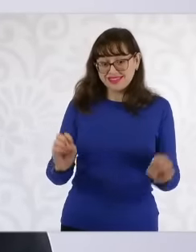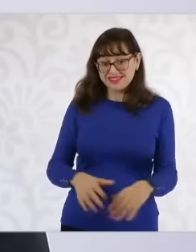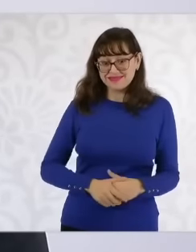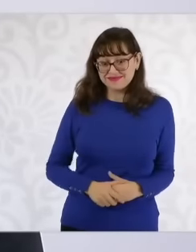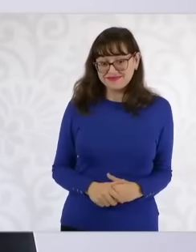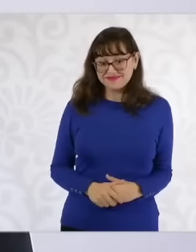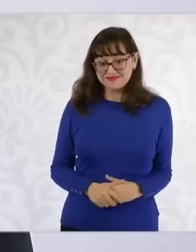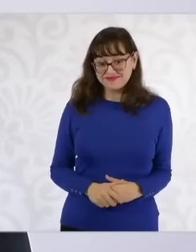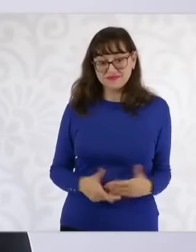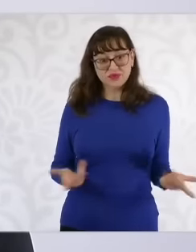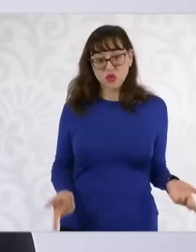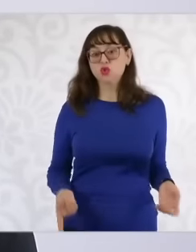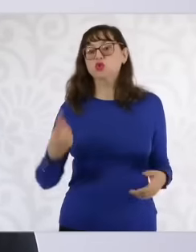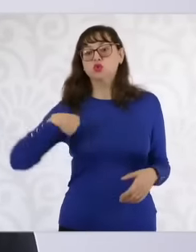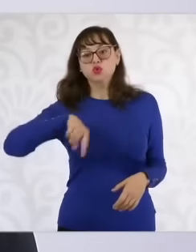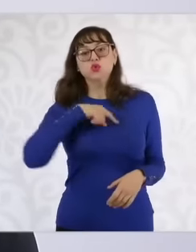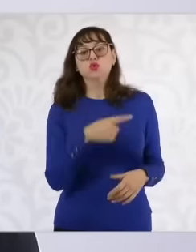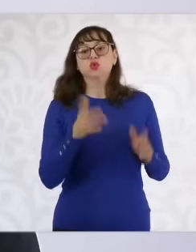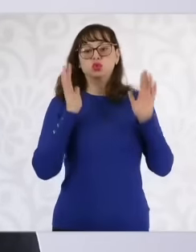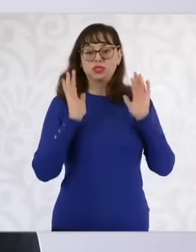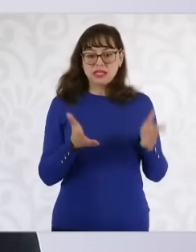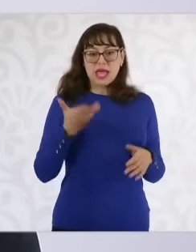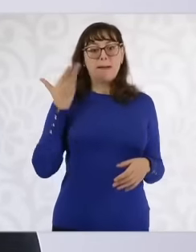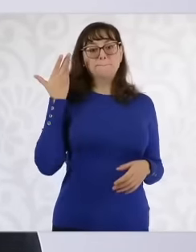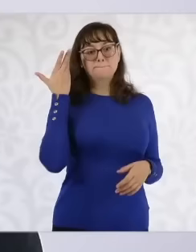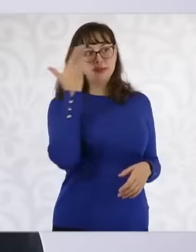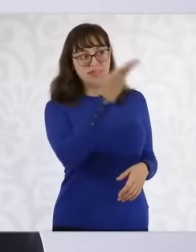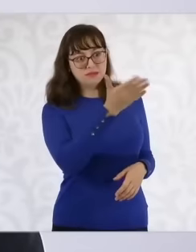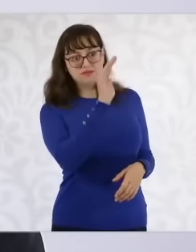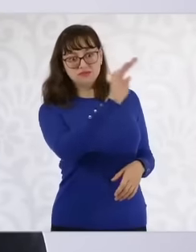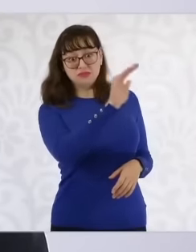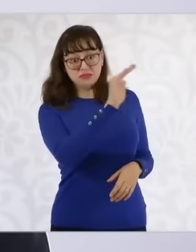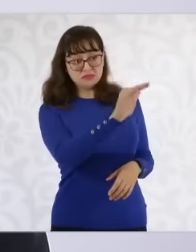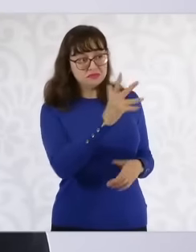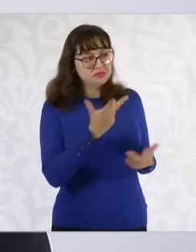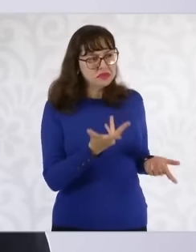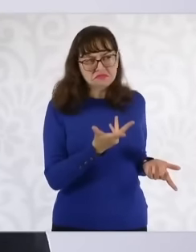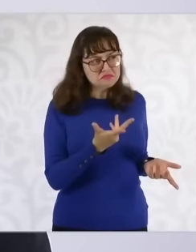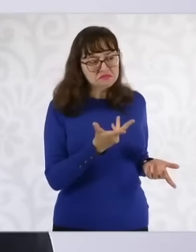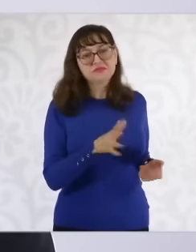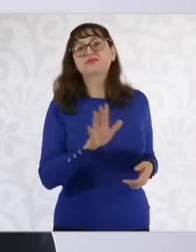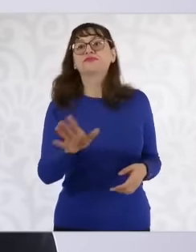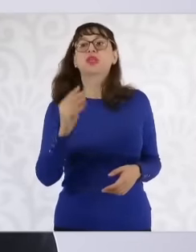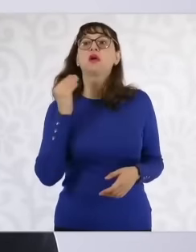We already made the request for international legal assistance. It is what the law allows us,